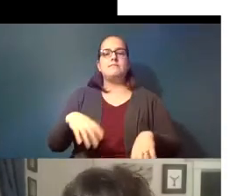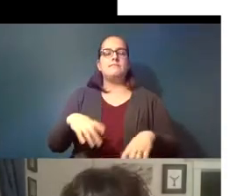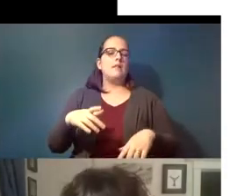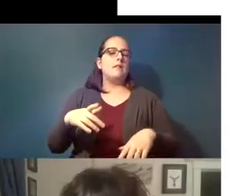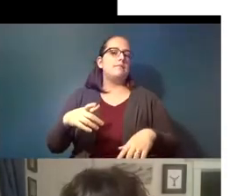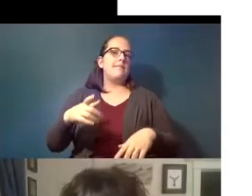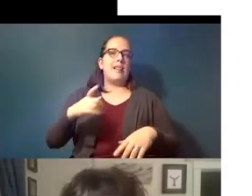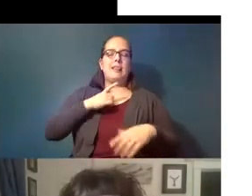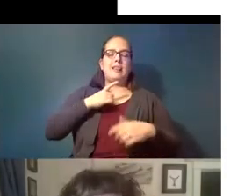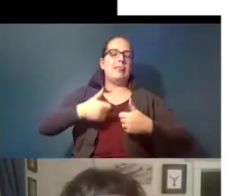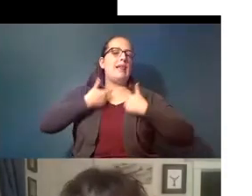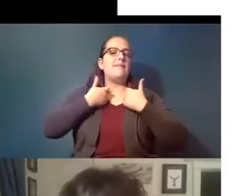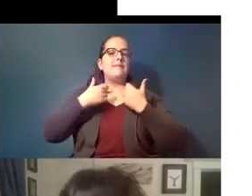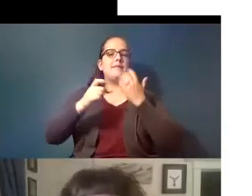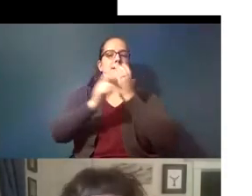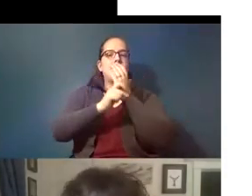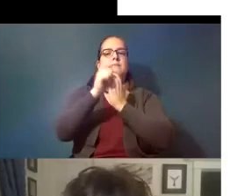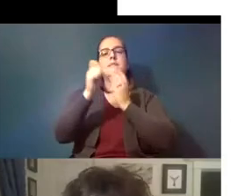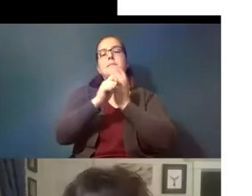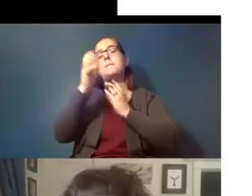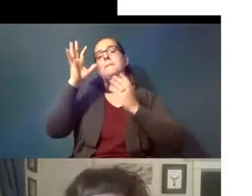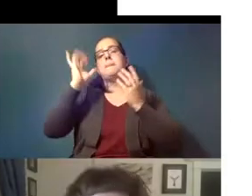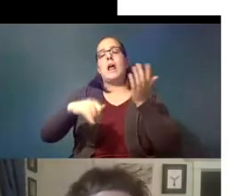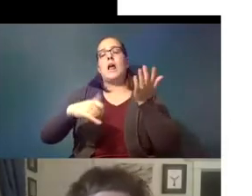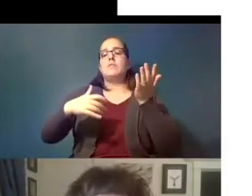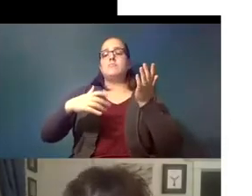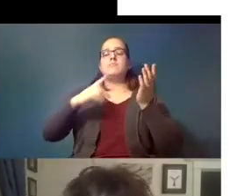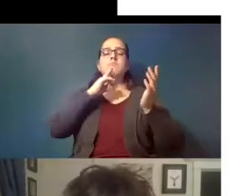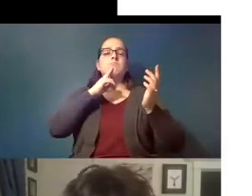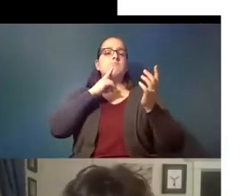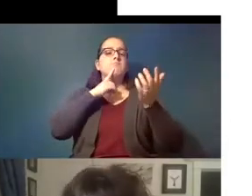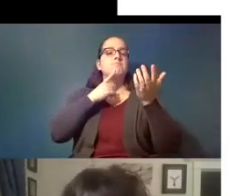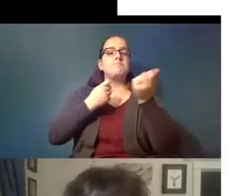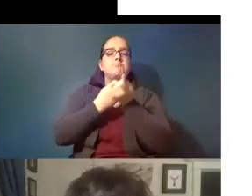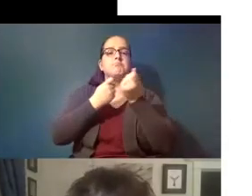example that were boasting the convenience of these disposable plastics they're lightweight